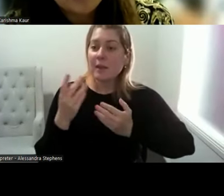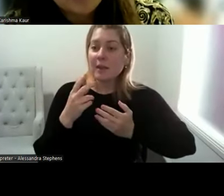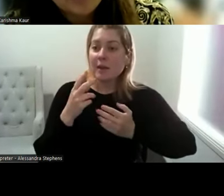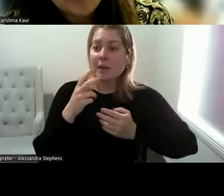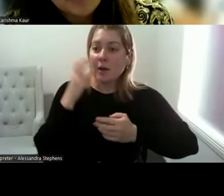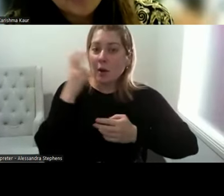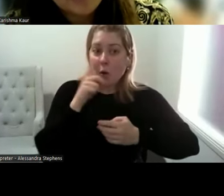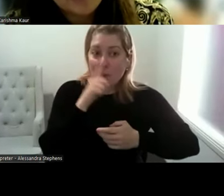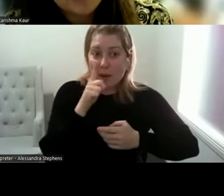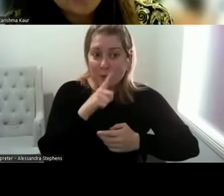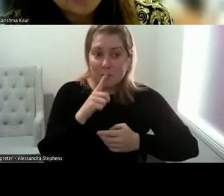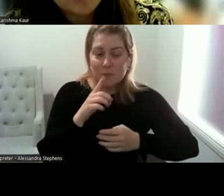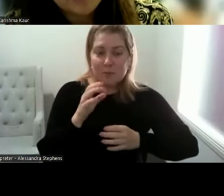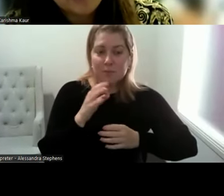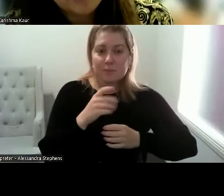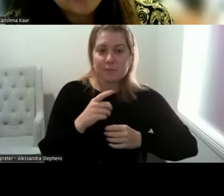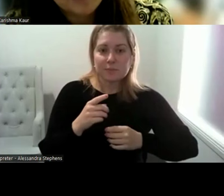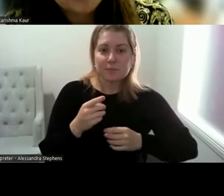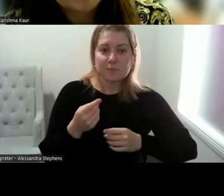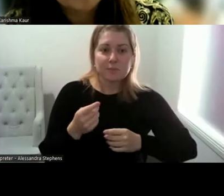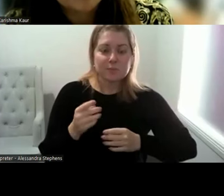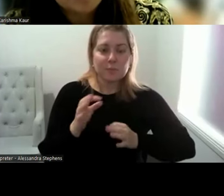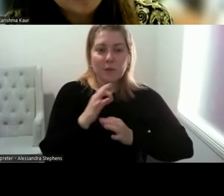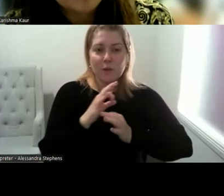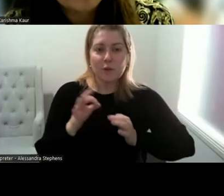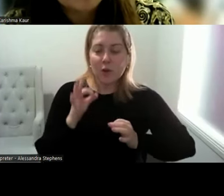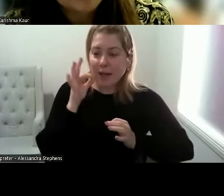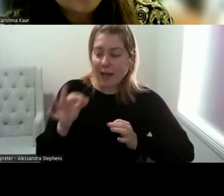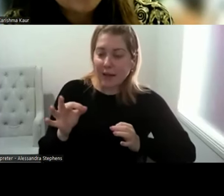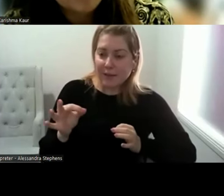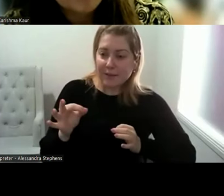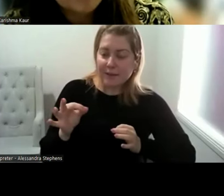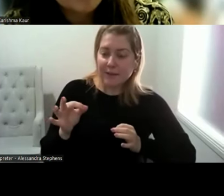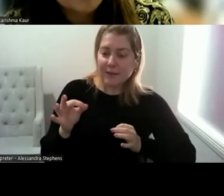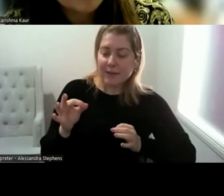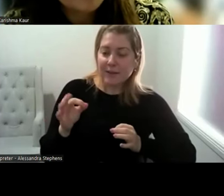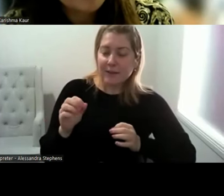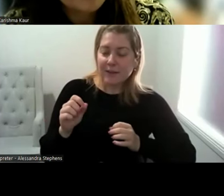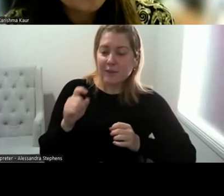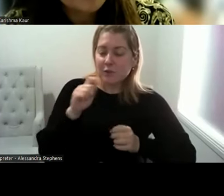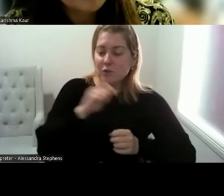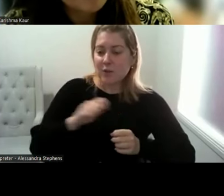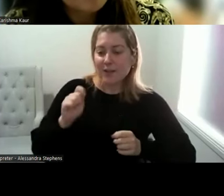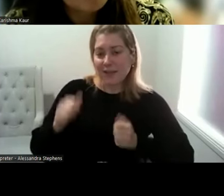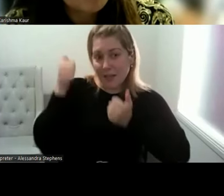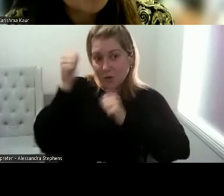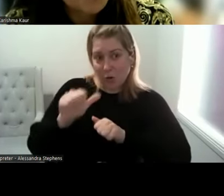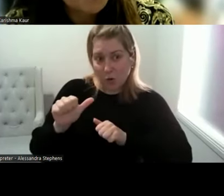with lift experience to be the educator.. 11:19:38 Yeah, oh, really amazing points,